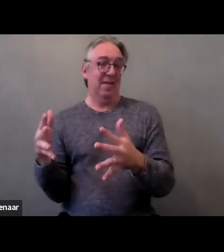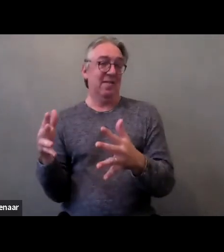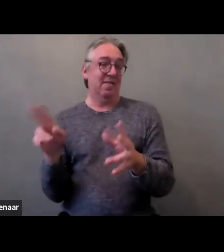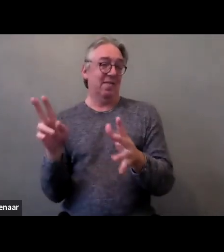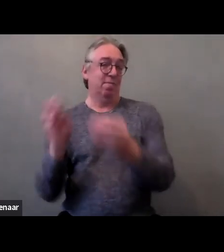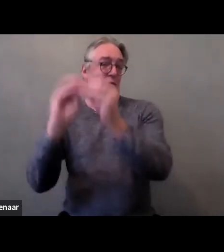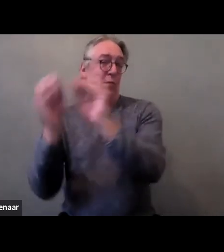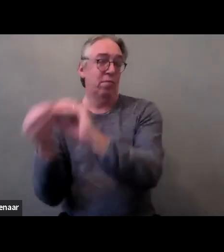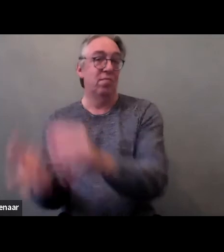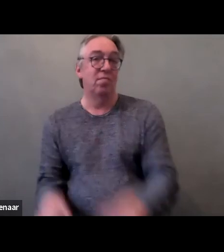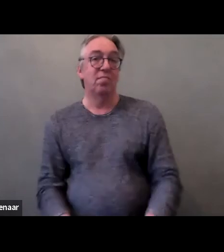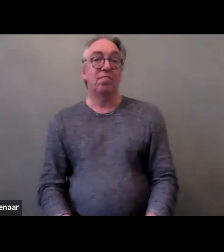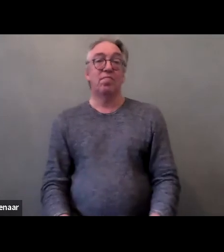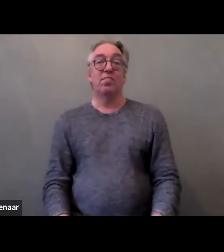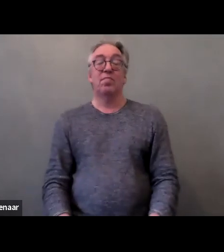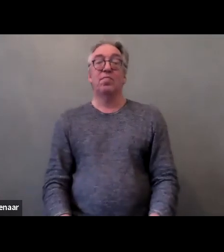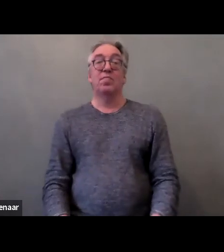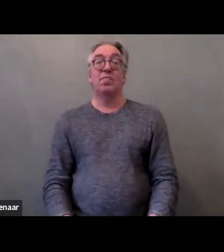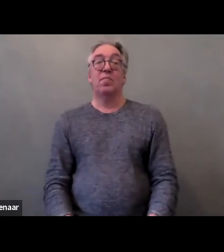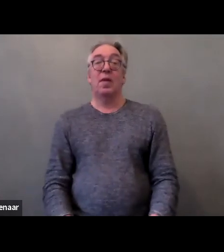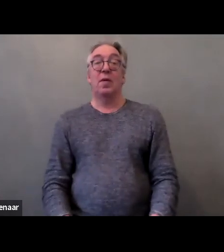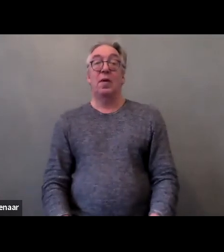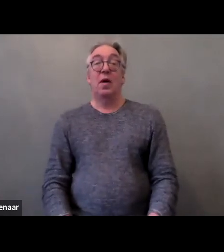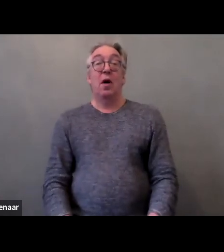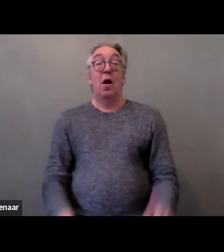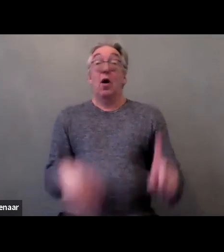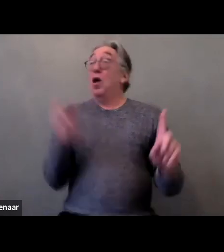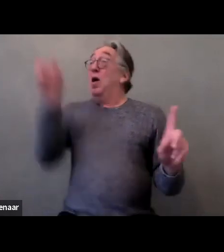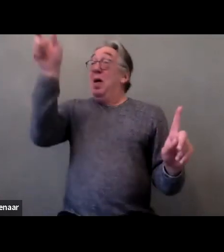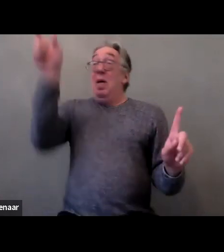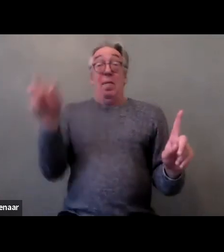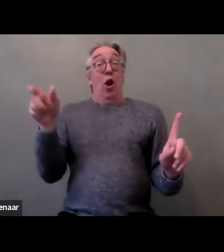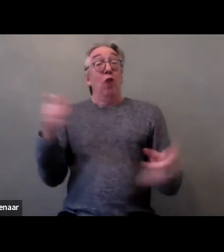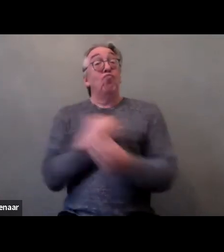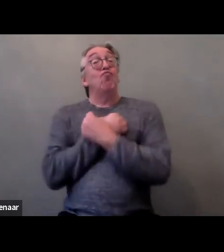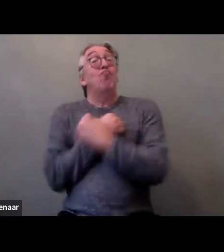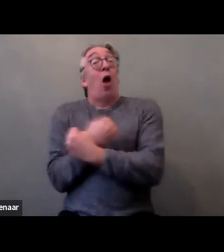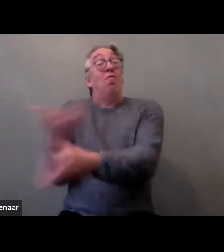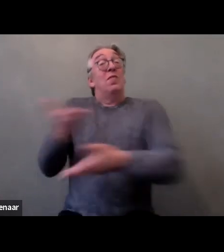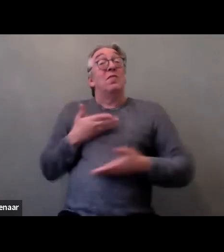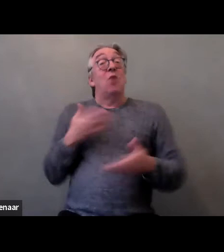Also the lack of people that care about you, and actually listen to you, that was a huge problem.